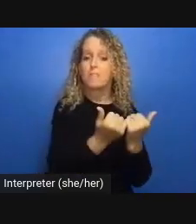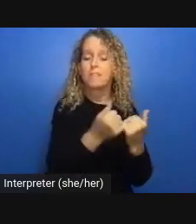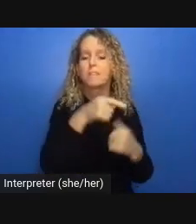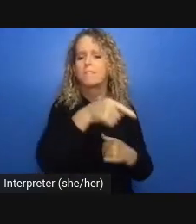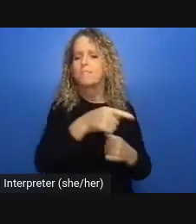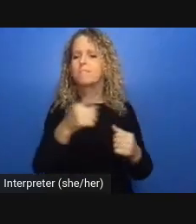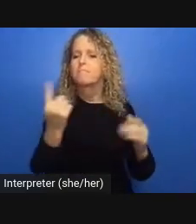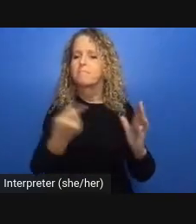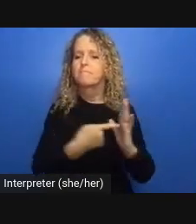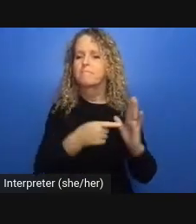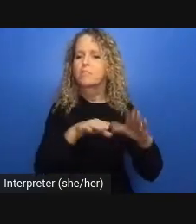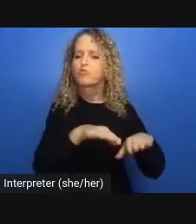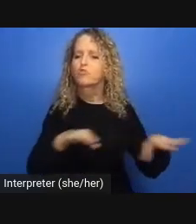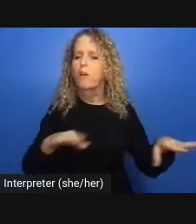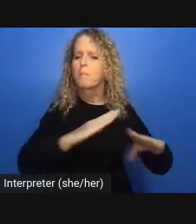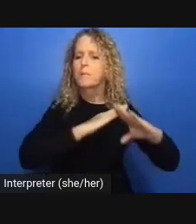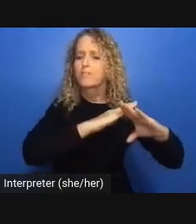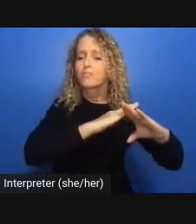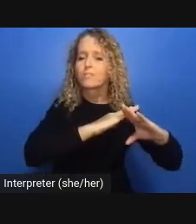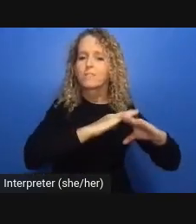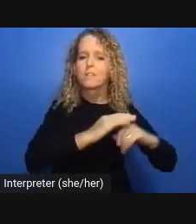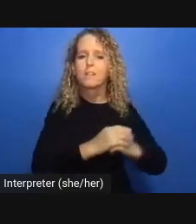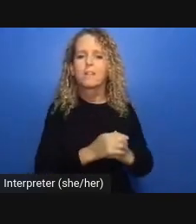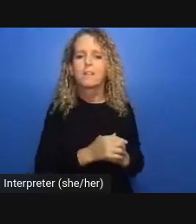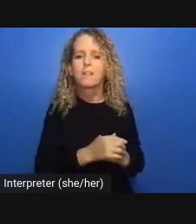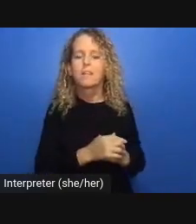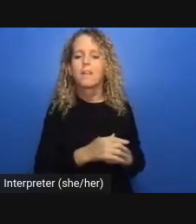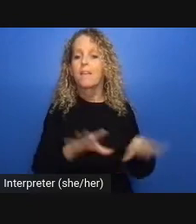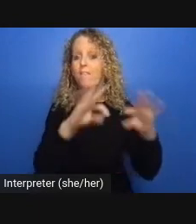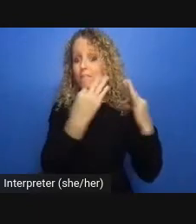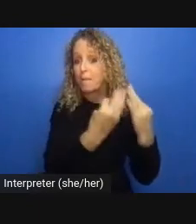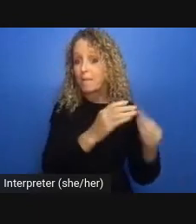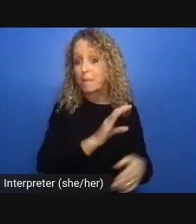audience a little bit of an opportunity to log their questions and things like that i'm going